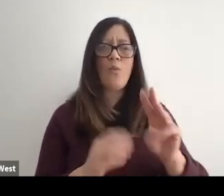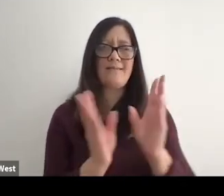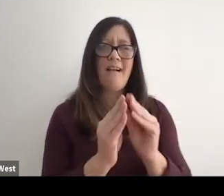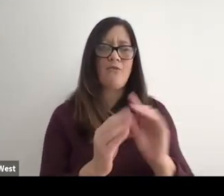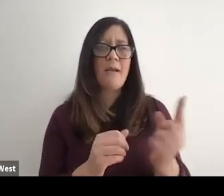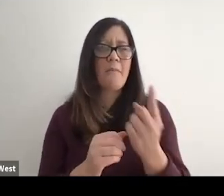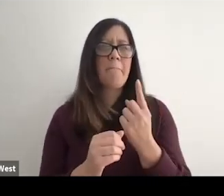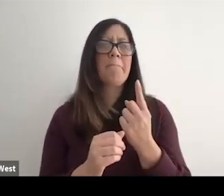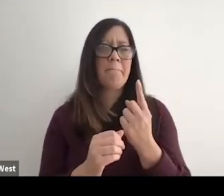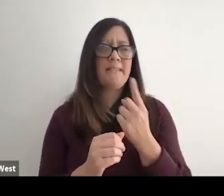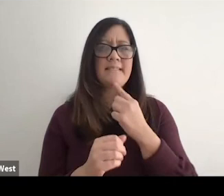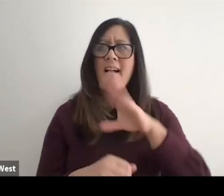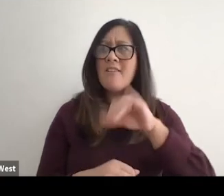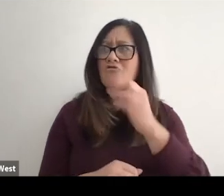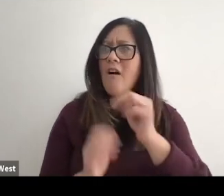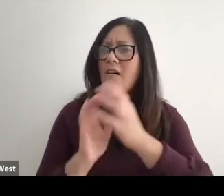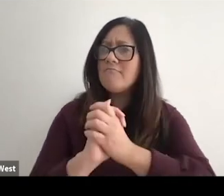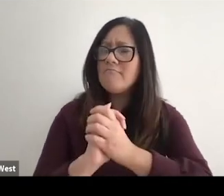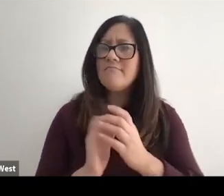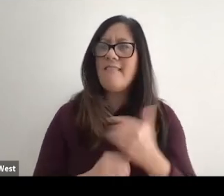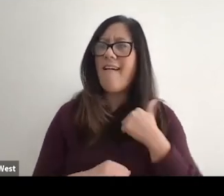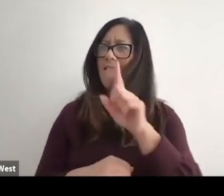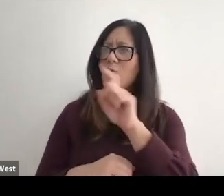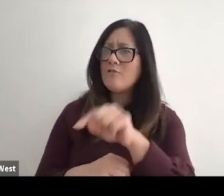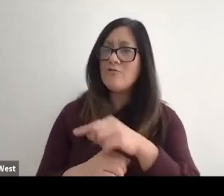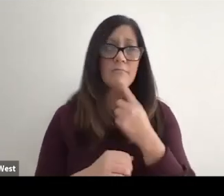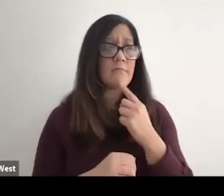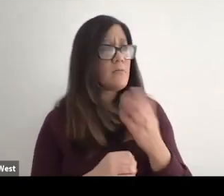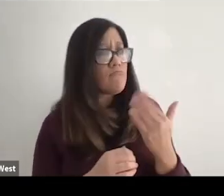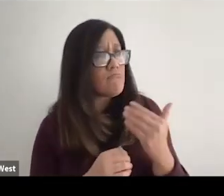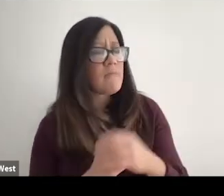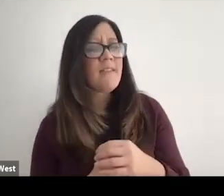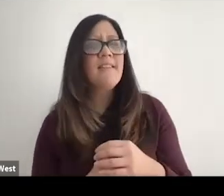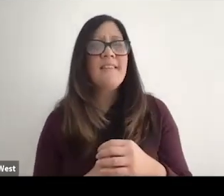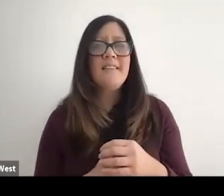congratulations I have a question for you and I said, Yeah for sure. So do you think with artificial